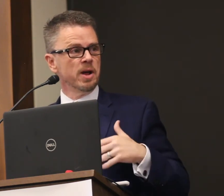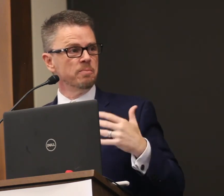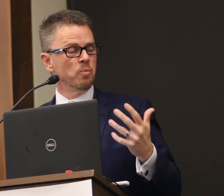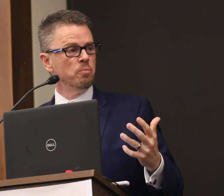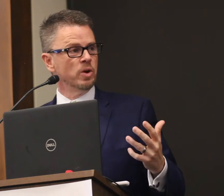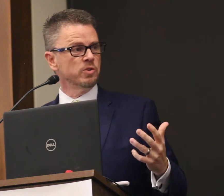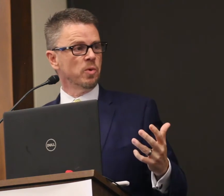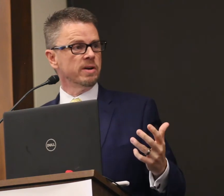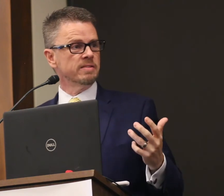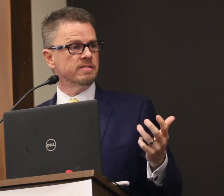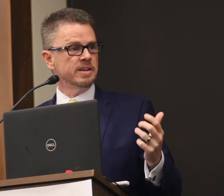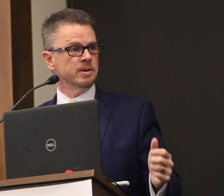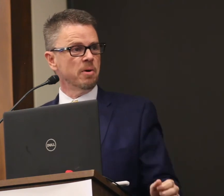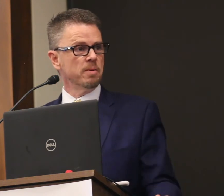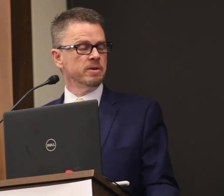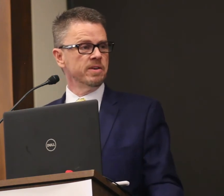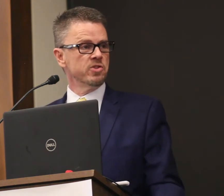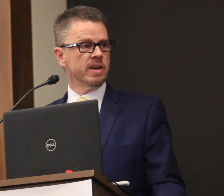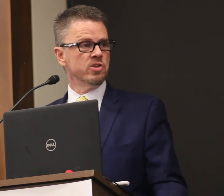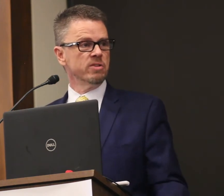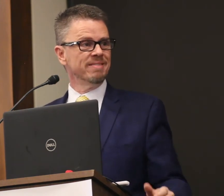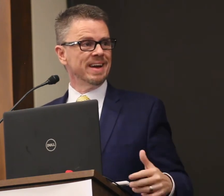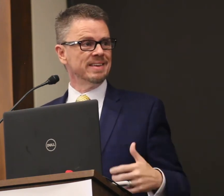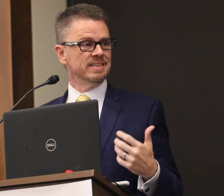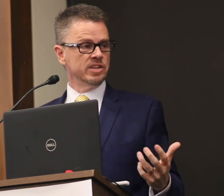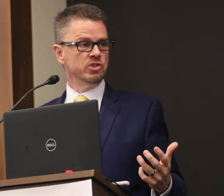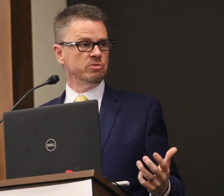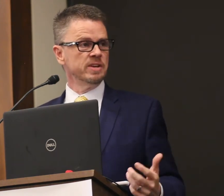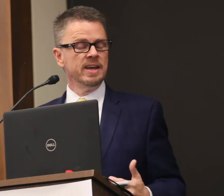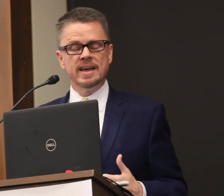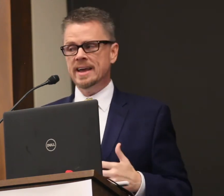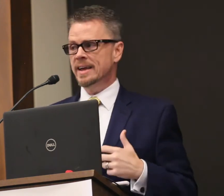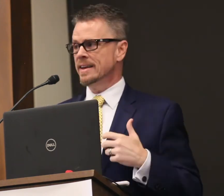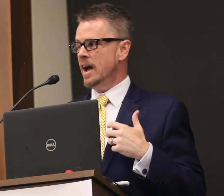And then when I went to work at the state Department of Education, that continued, and